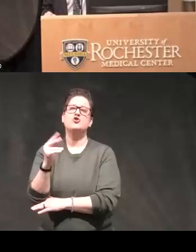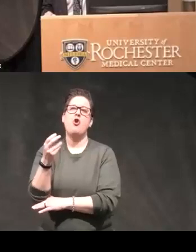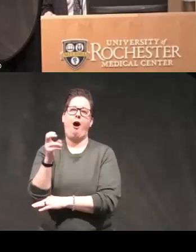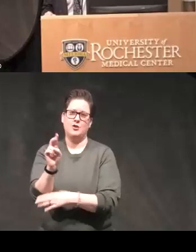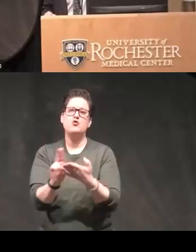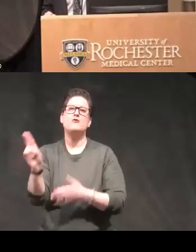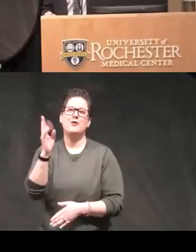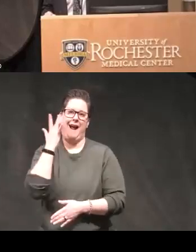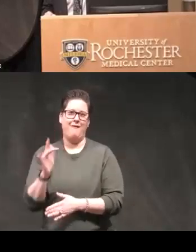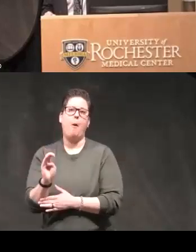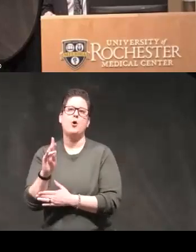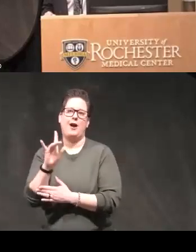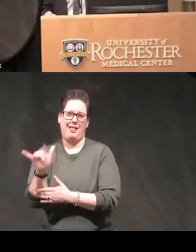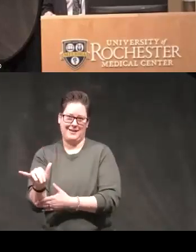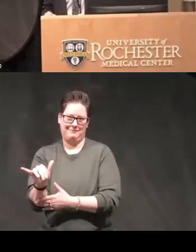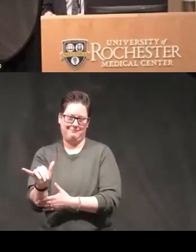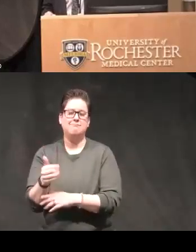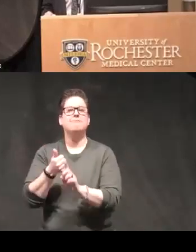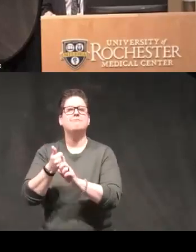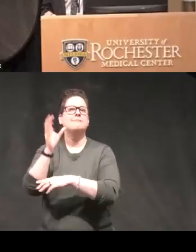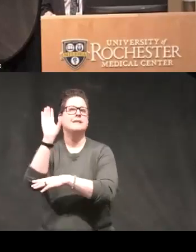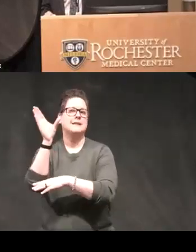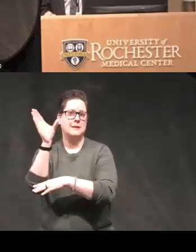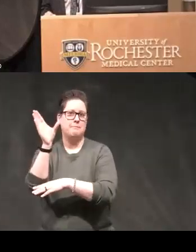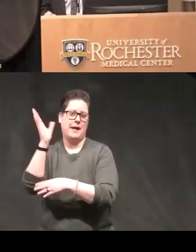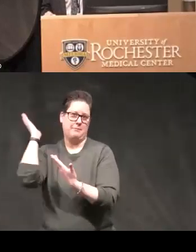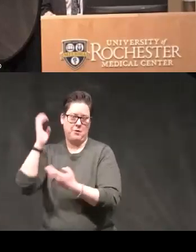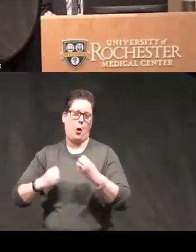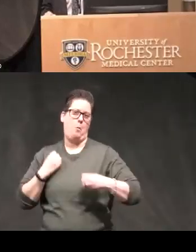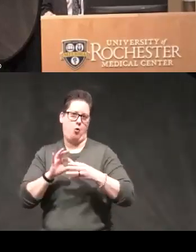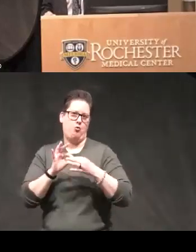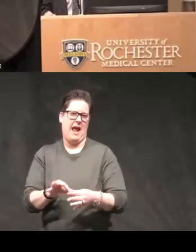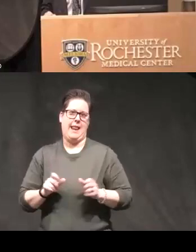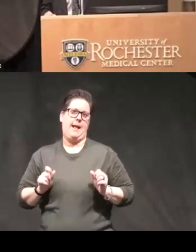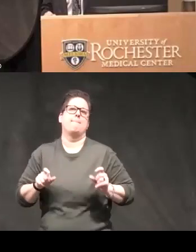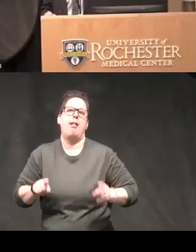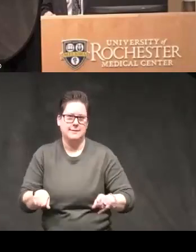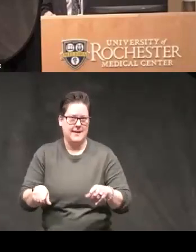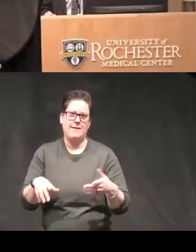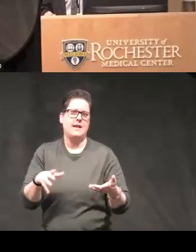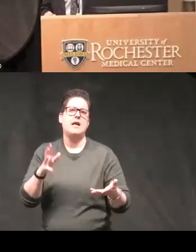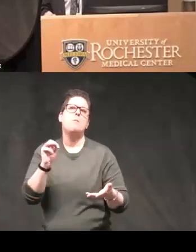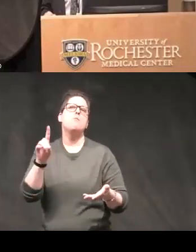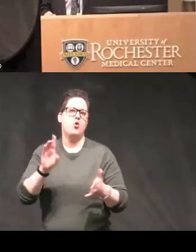California Berkeley who's going to be speaking on emotion related impulsivity and mood disorders and